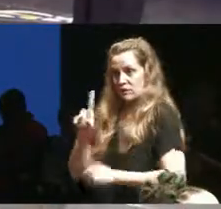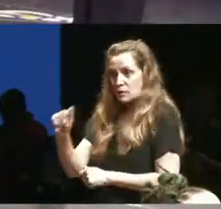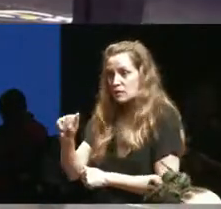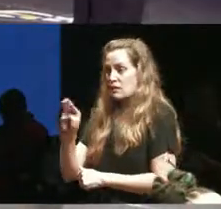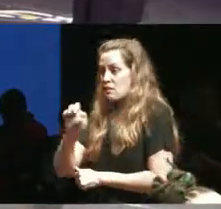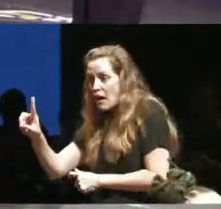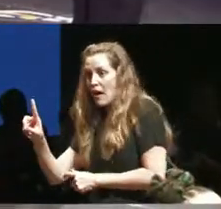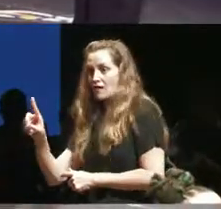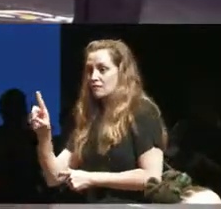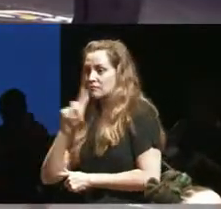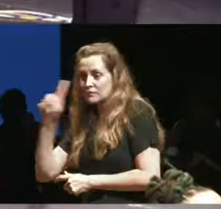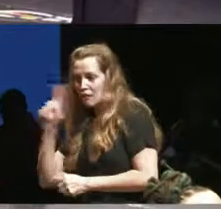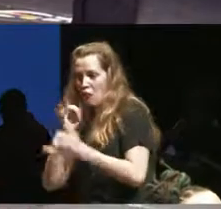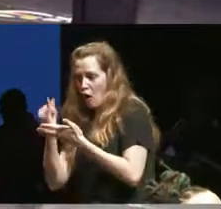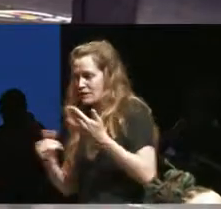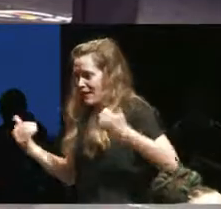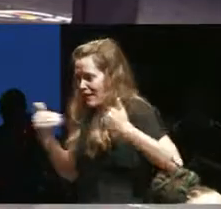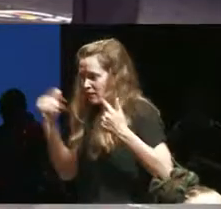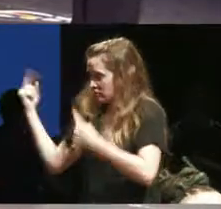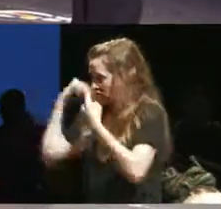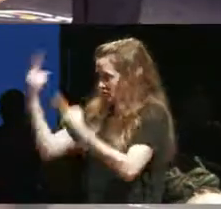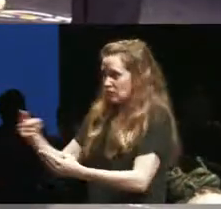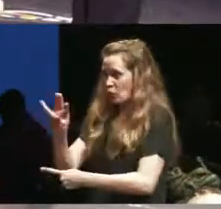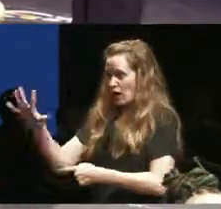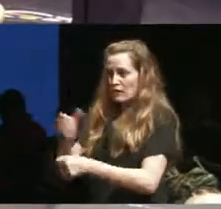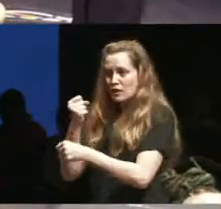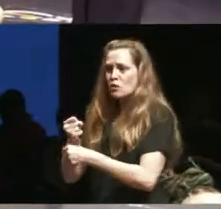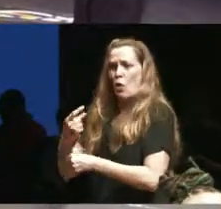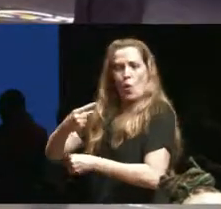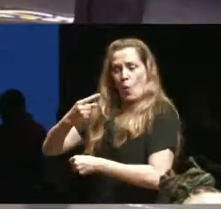done the writing has been done we all have been very generous and sharing what